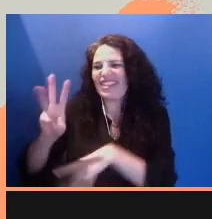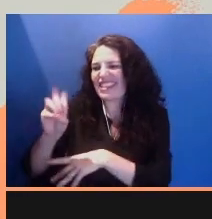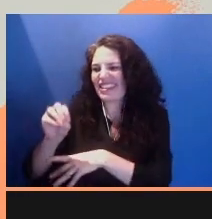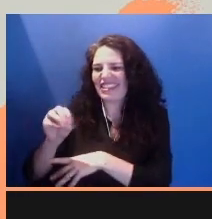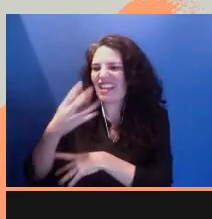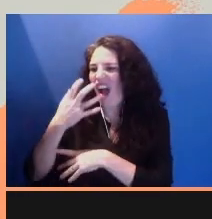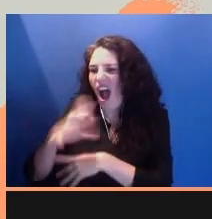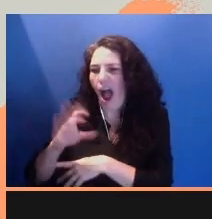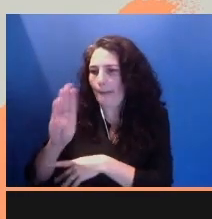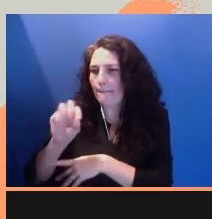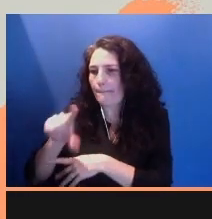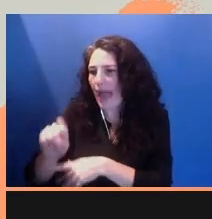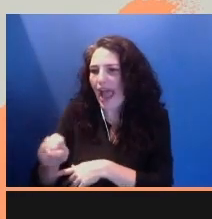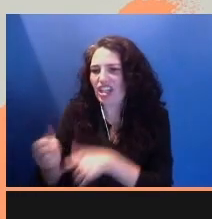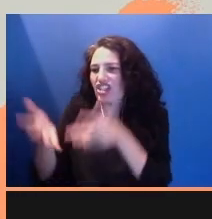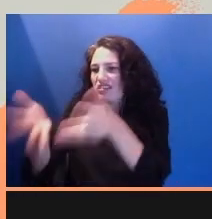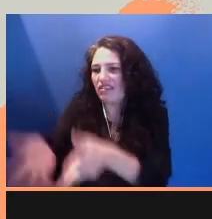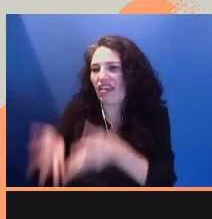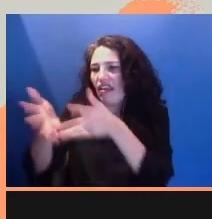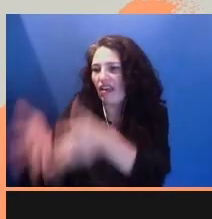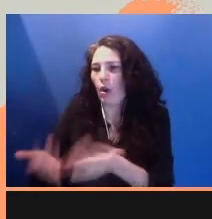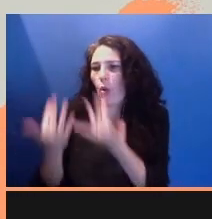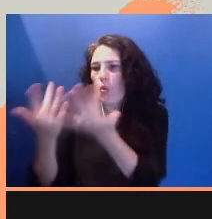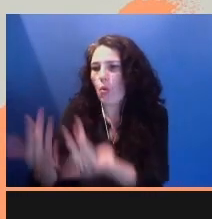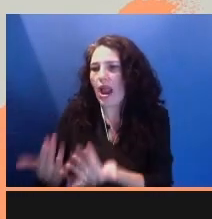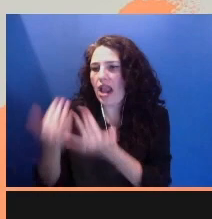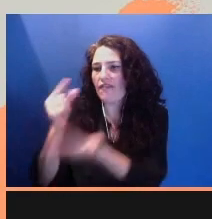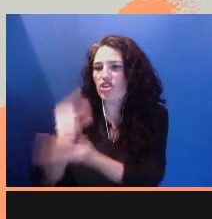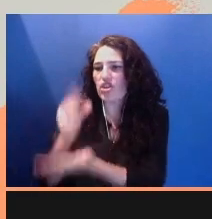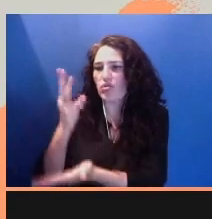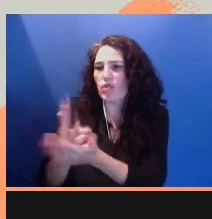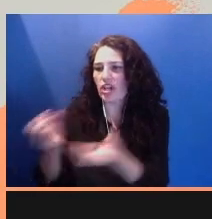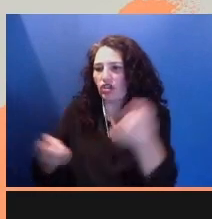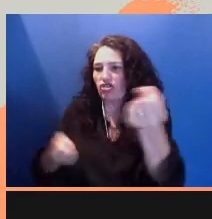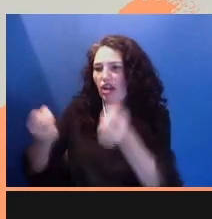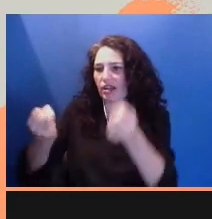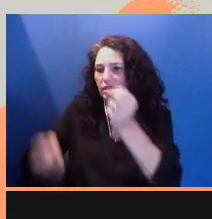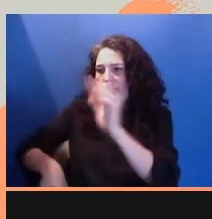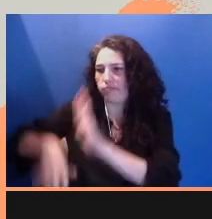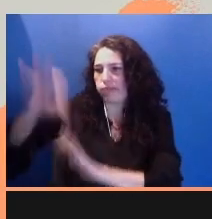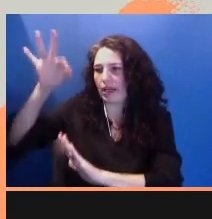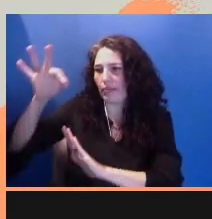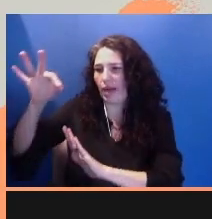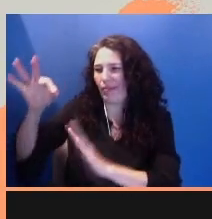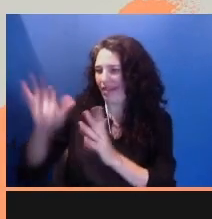waiting for Goodwill trucks. On her bureau, my mother had a shrine with many saints